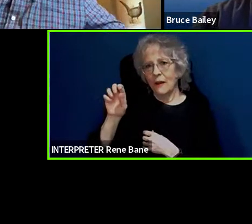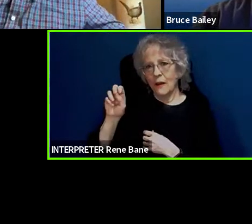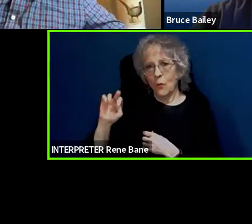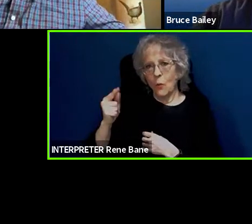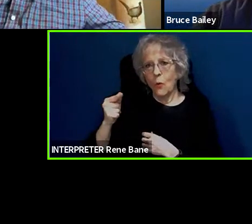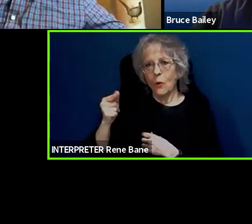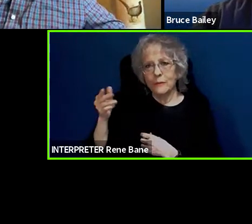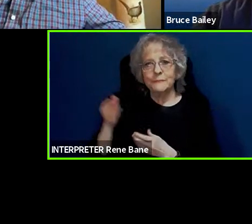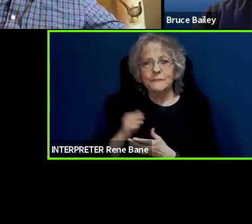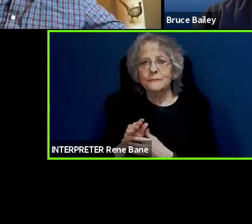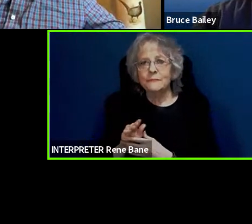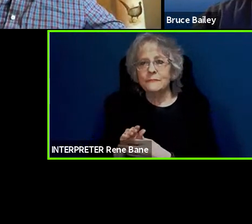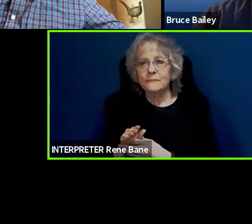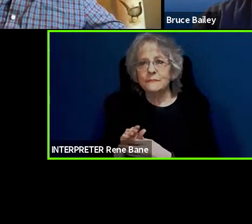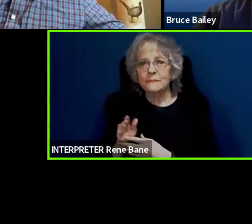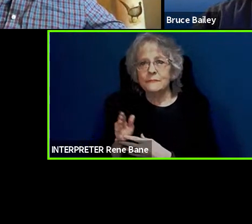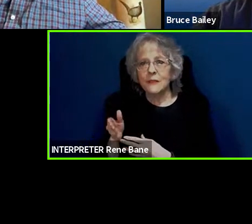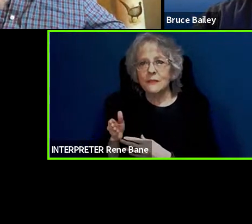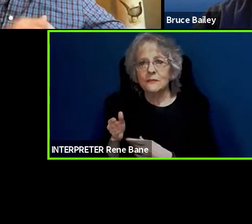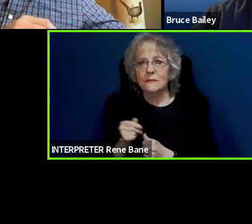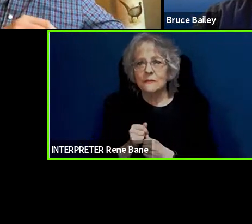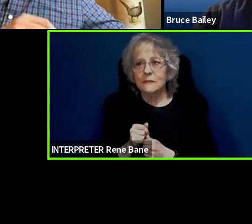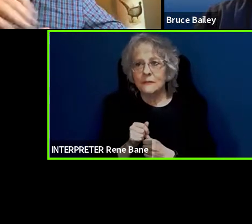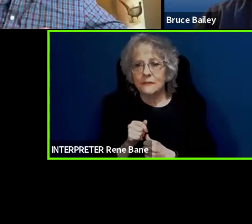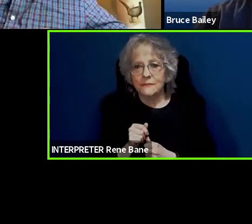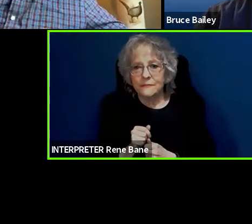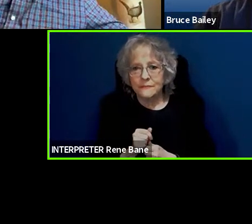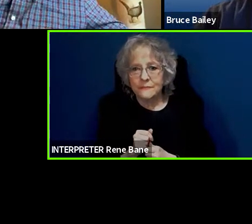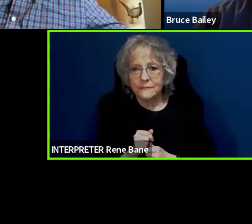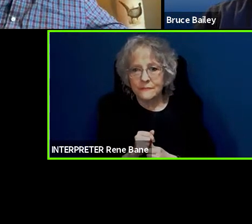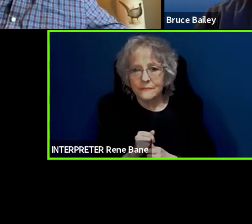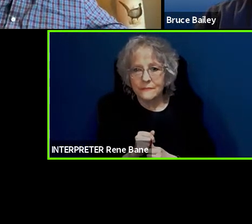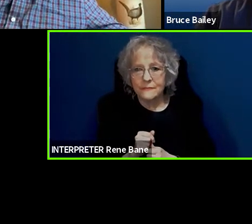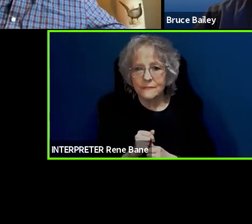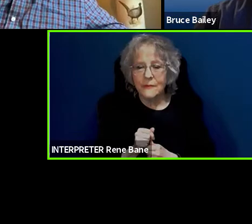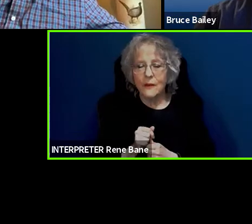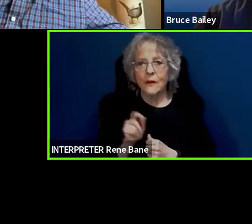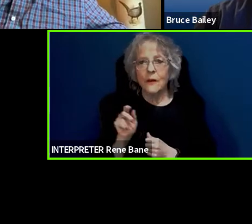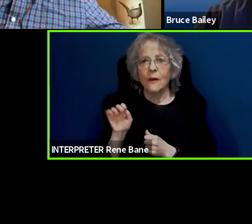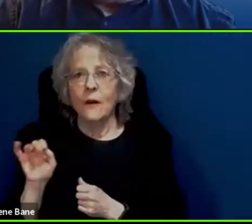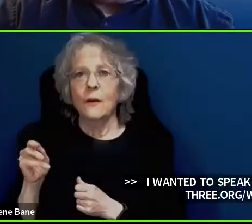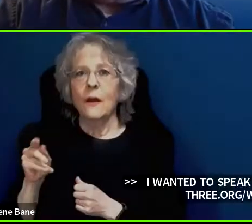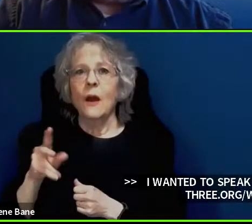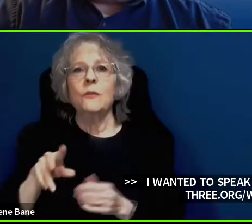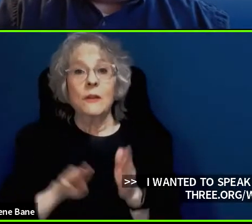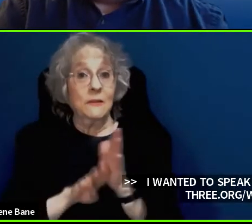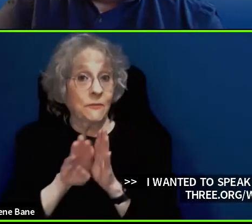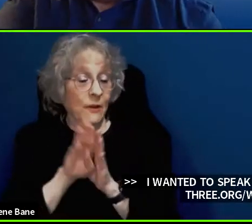another good place to go which is the developer's space and that is gpii.nep/